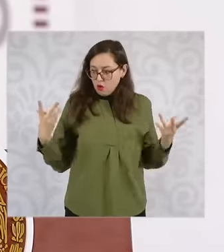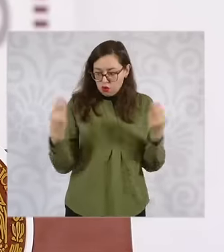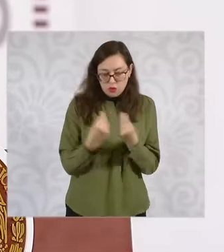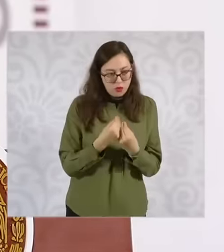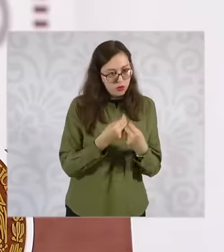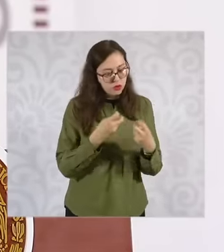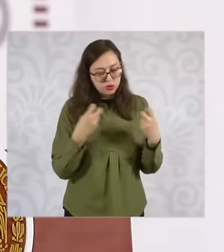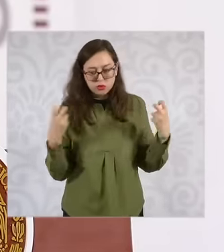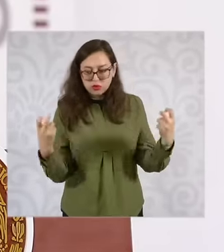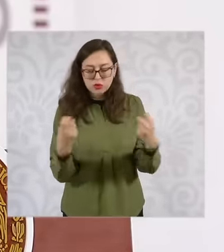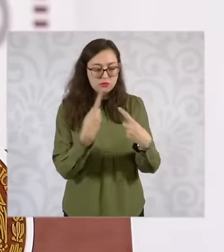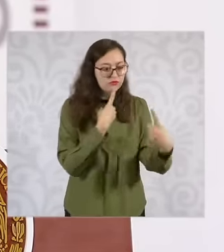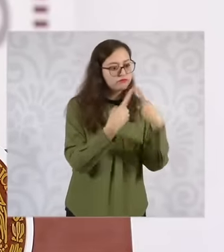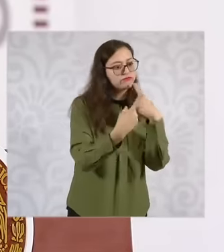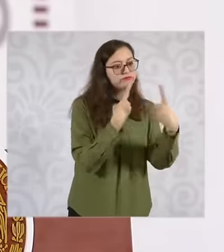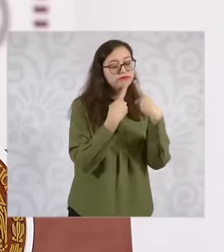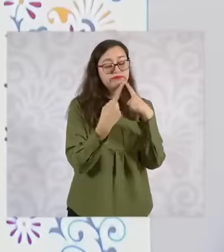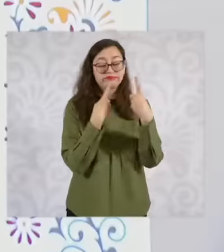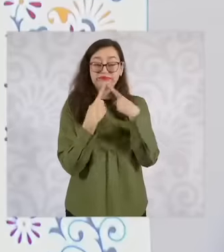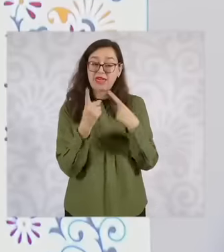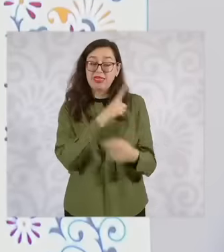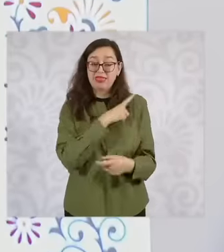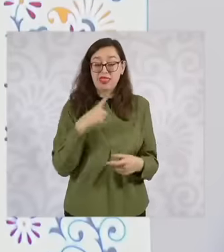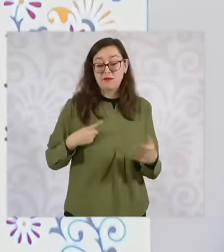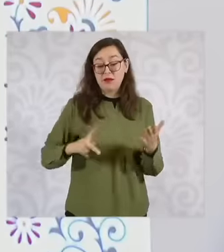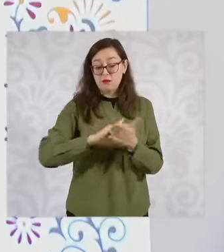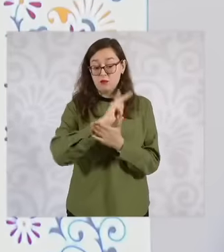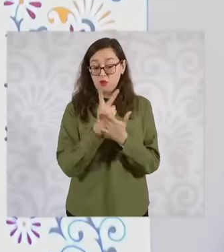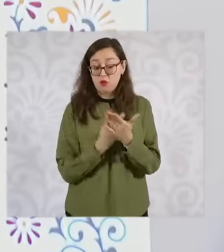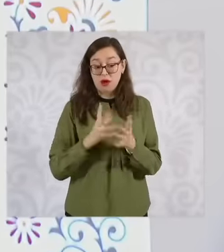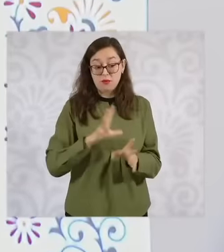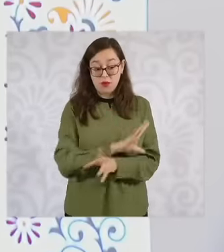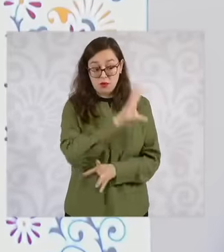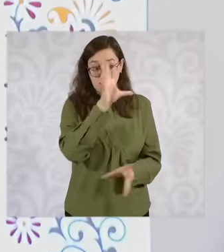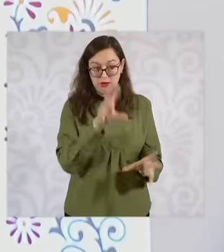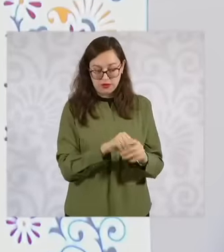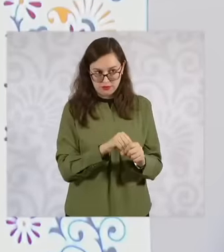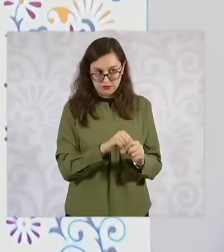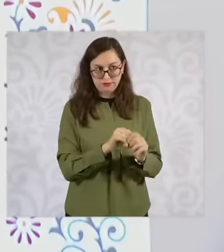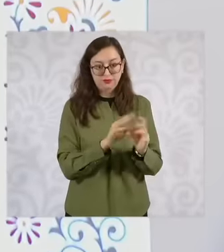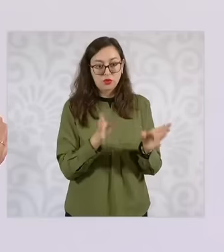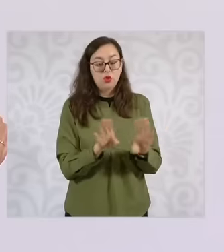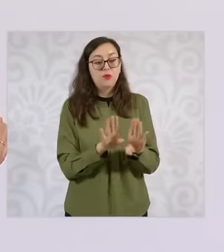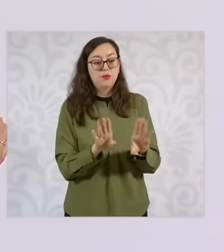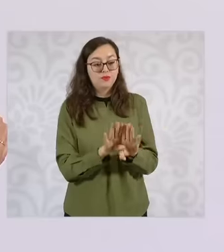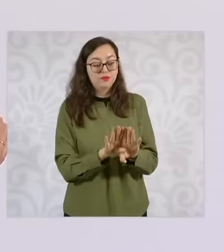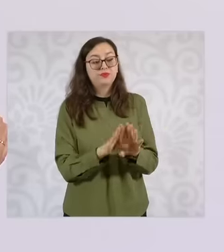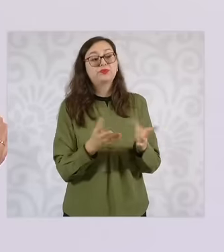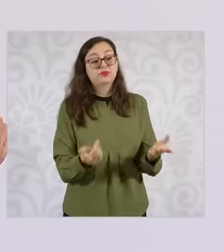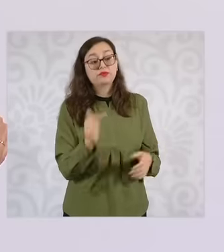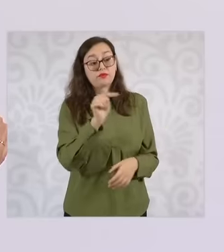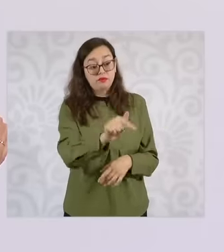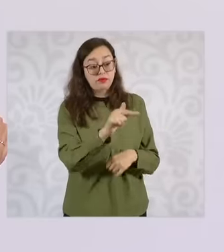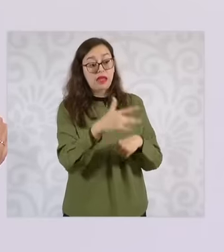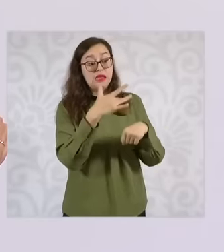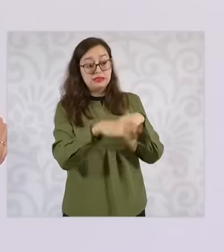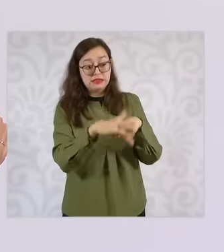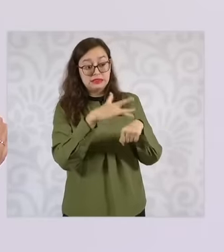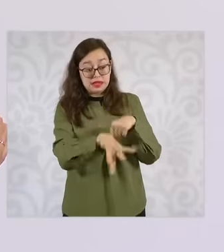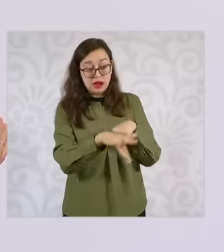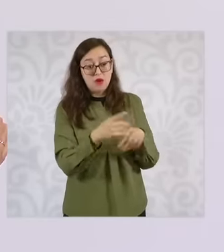in the case of Chalco, the president left a work in progress that is a collector to reduce the